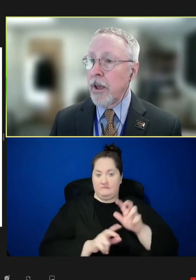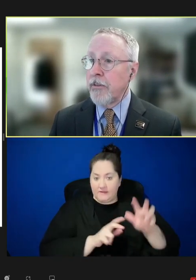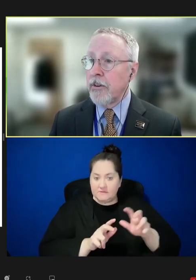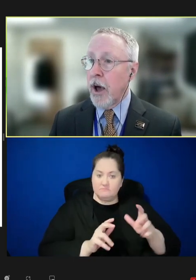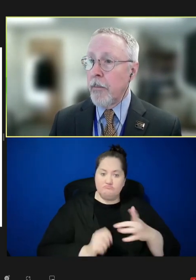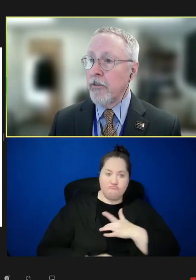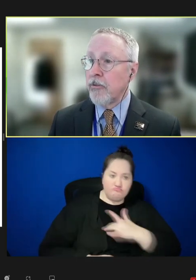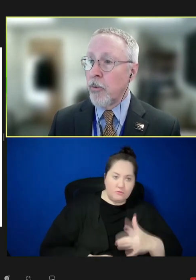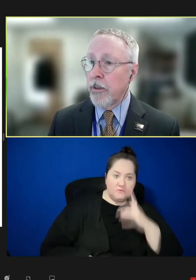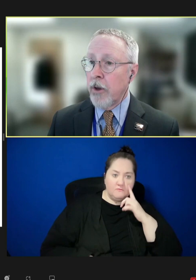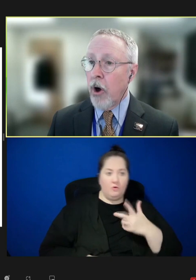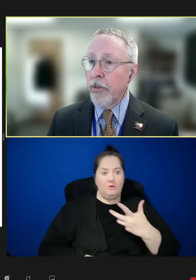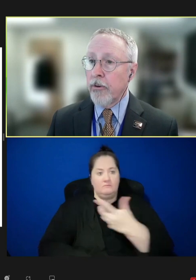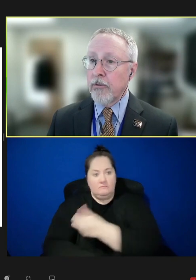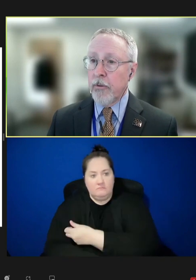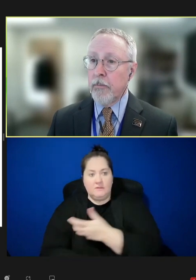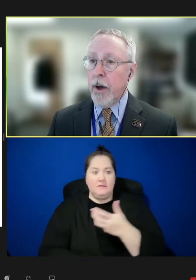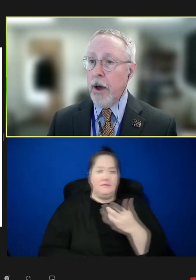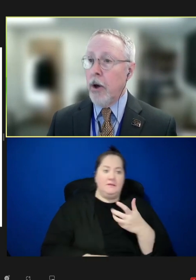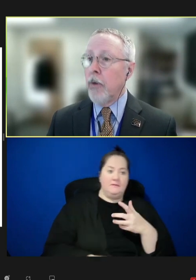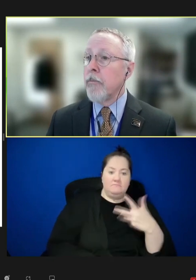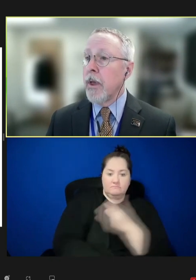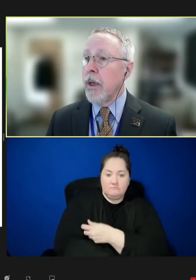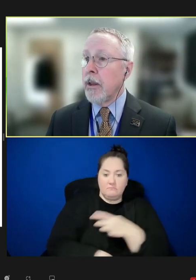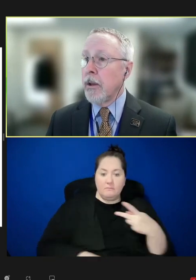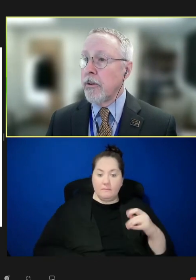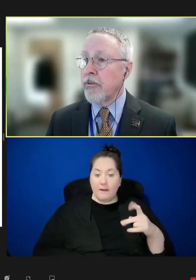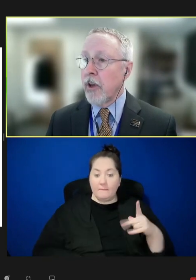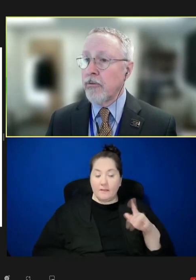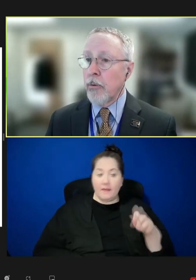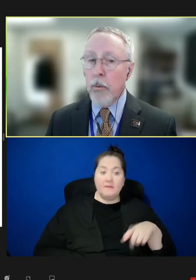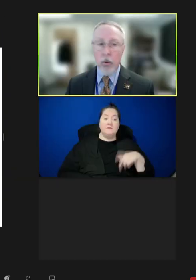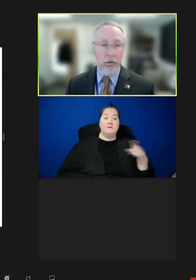David Thomas, is one of the authors from BIO. And he'll discuss the report and